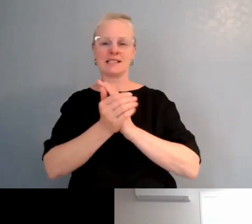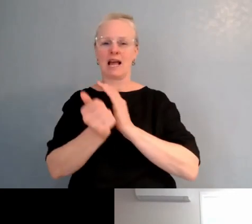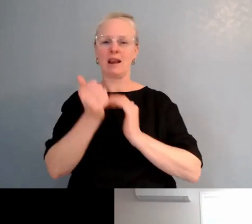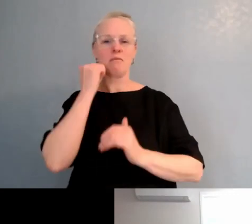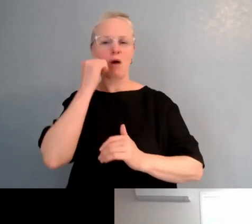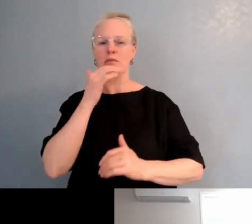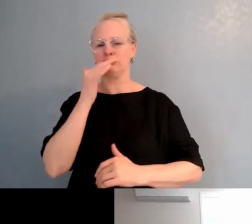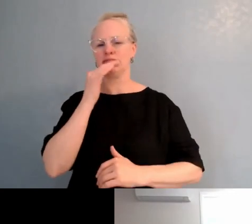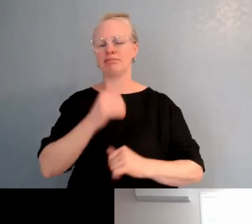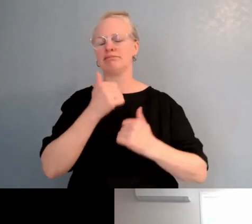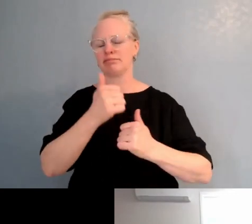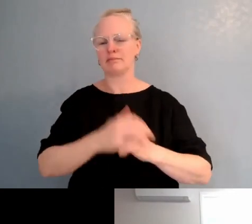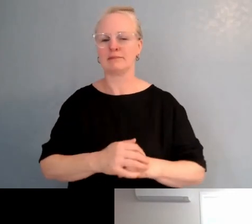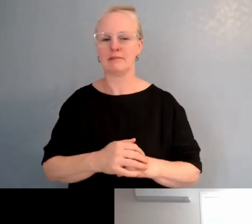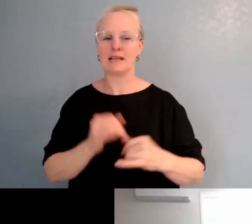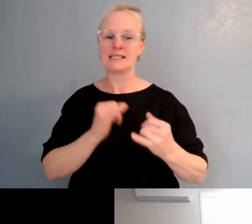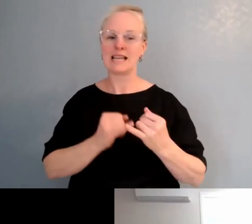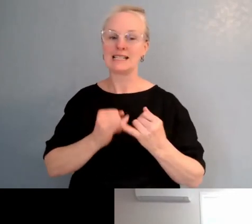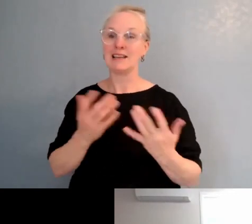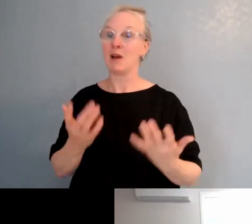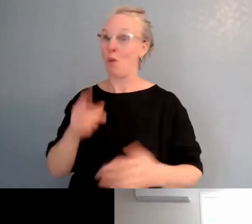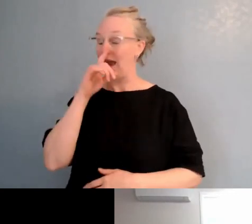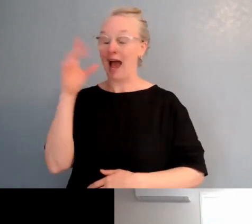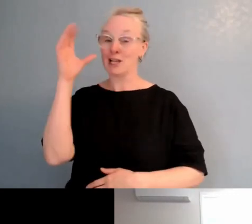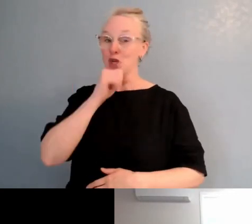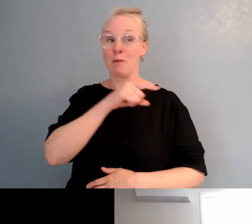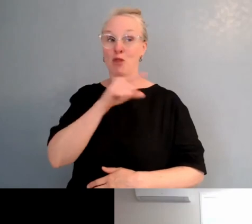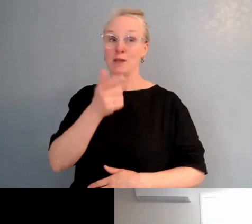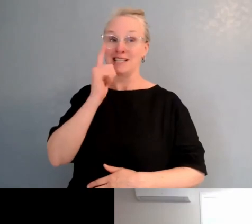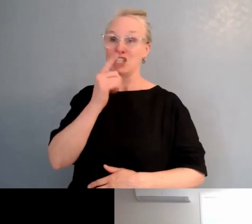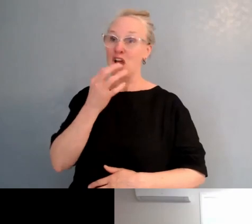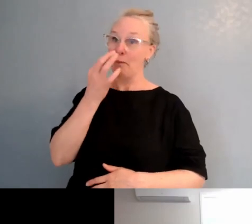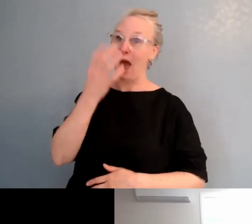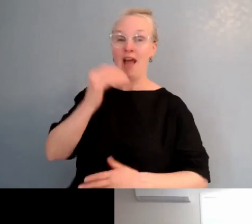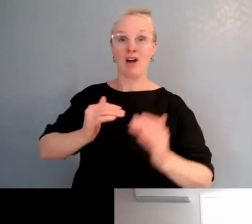Yeah, I know you can't always take that for granted. But yeah we have got highly fluent teachers.